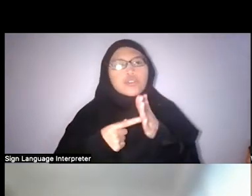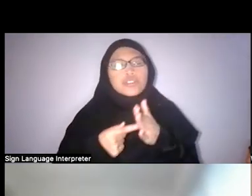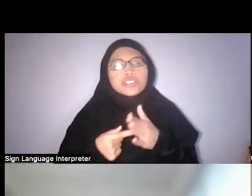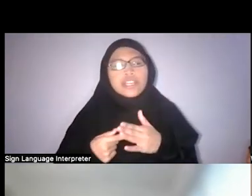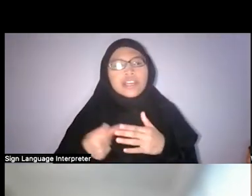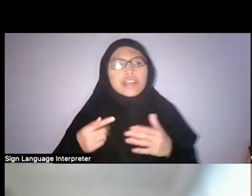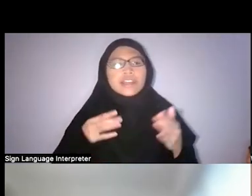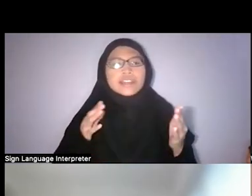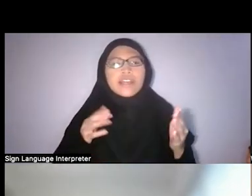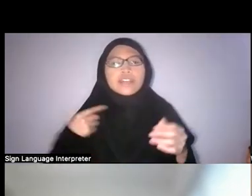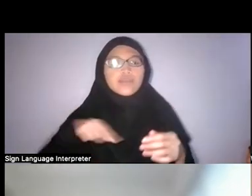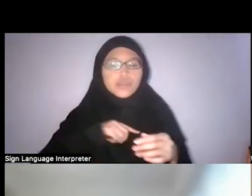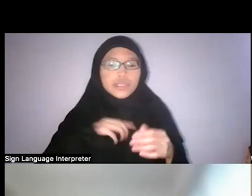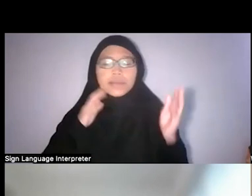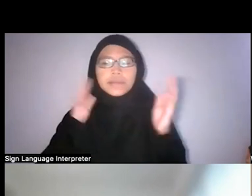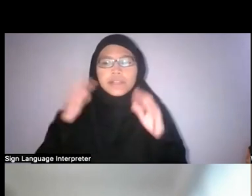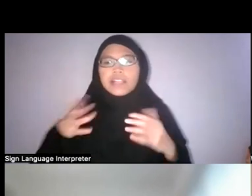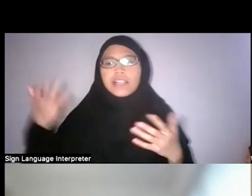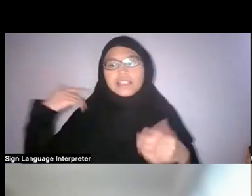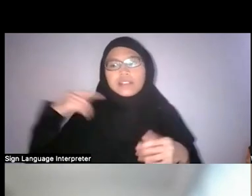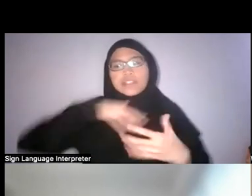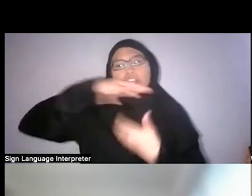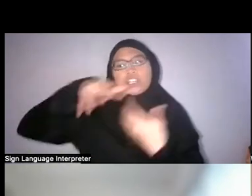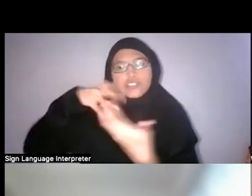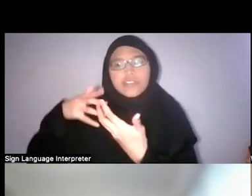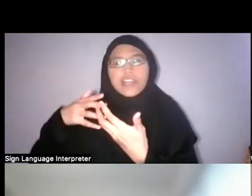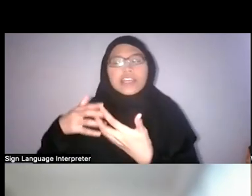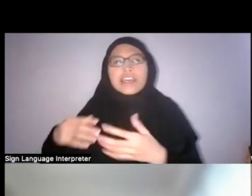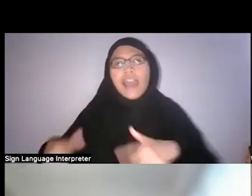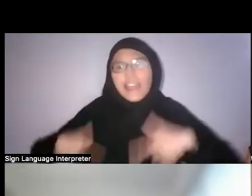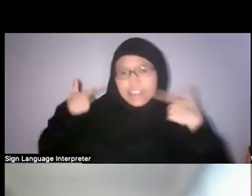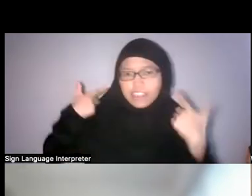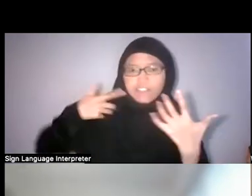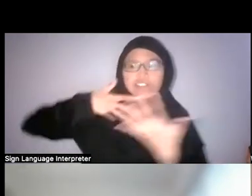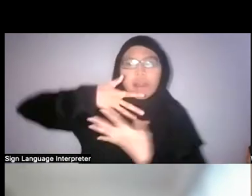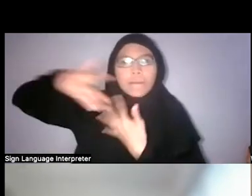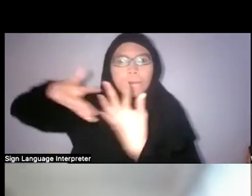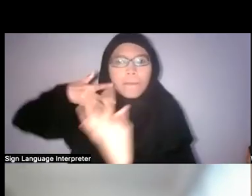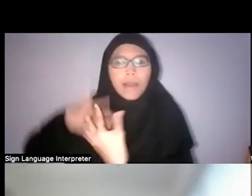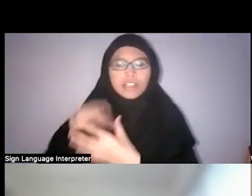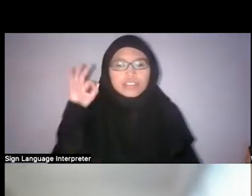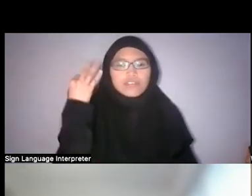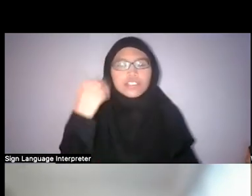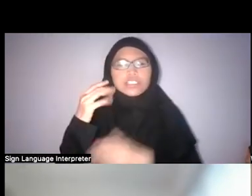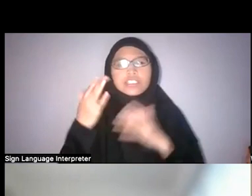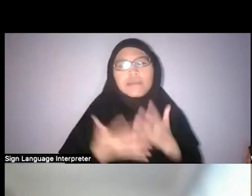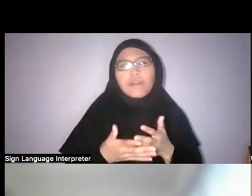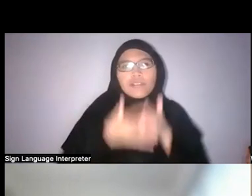how much we used to interact and live amongst the forest, and the kind of reverence that we have for the forest.